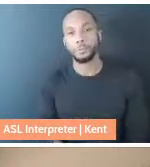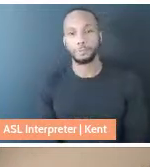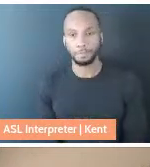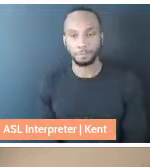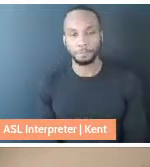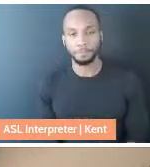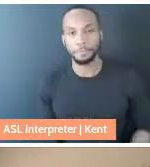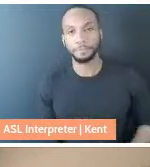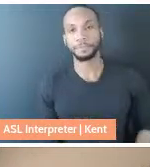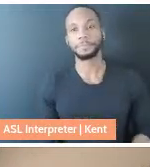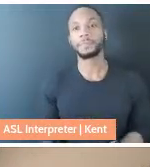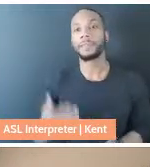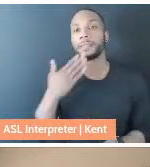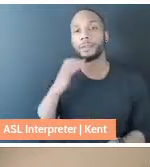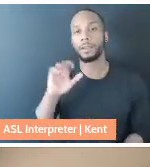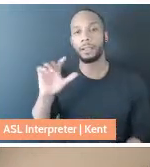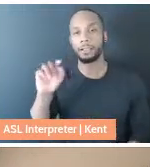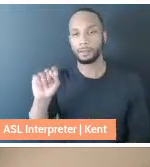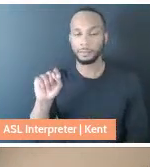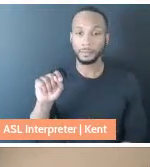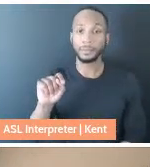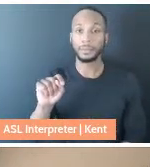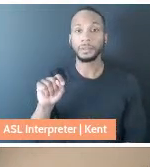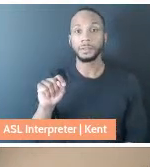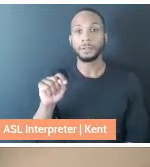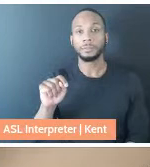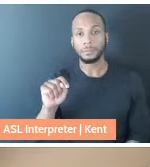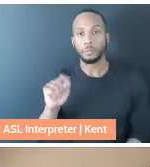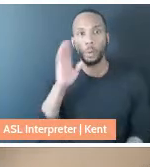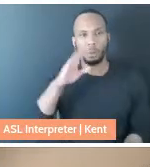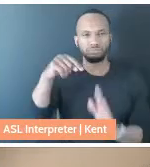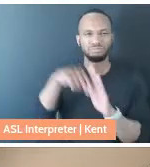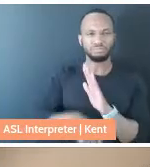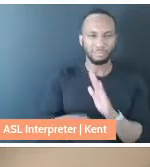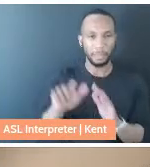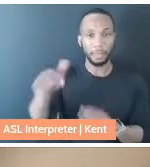Thank you, Elliot. Yeah, we'll get deeper into that too. Dani, what about you?